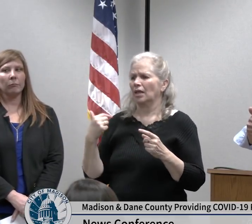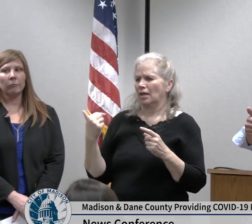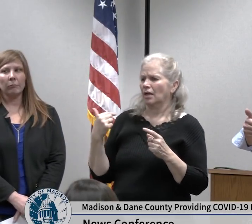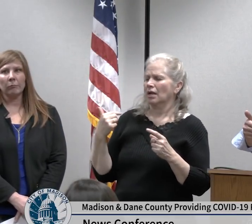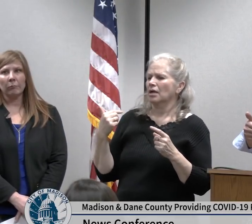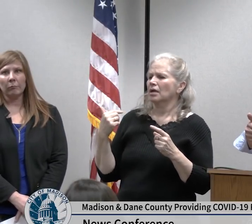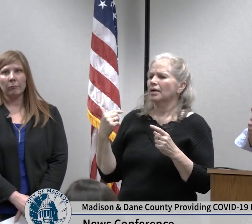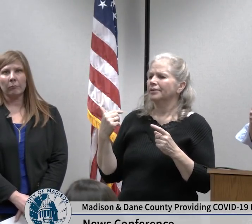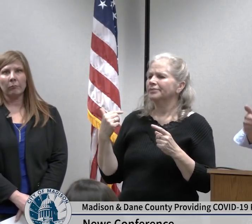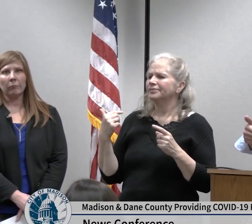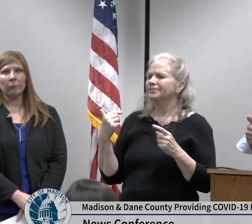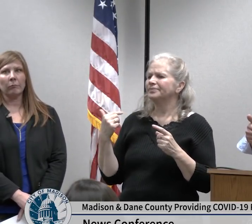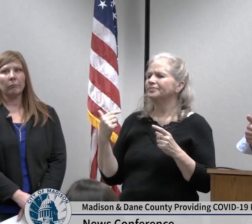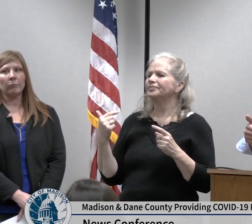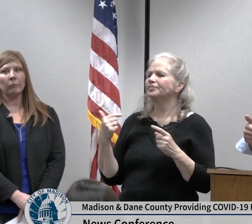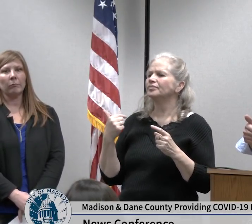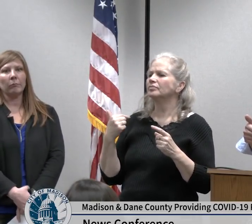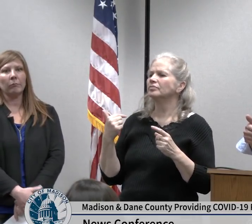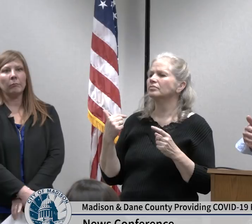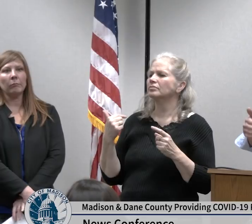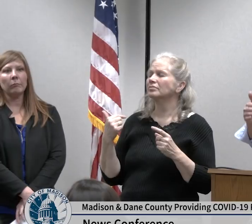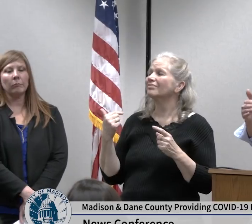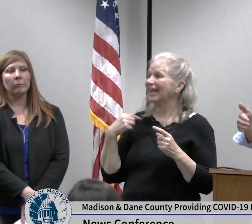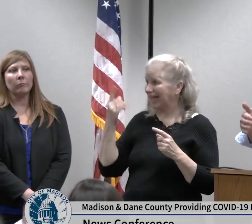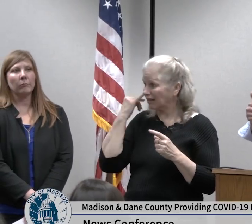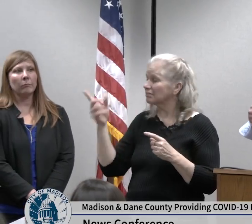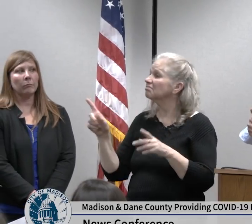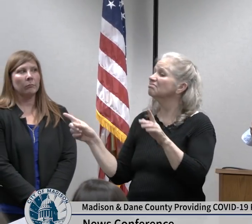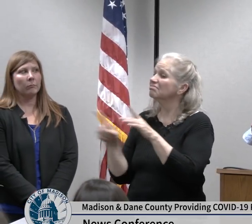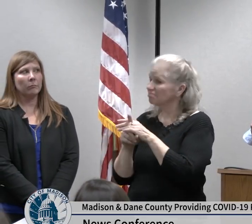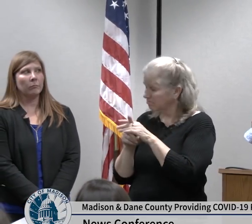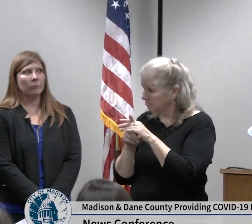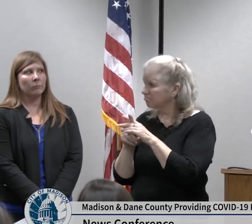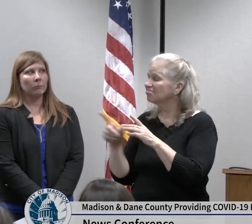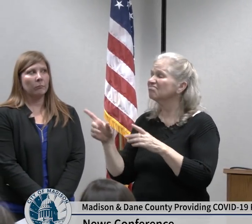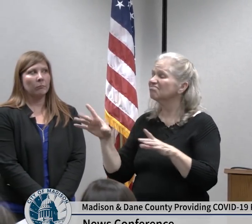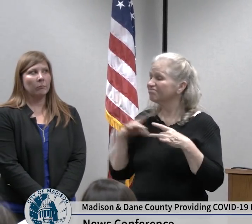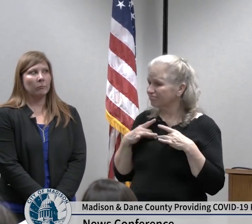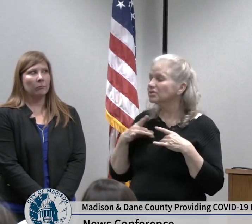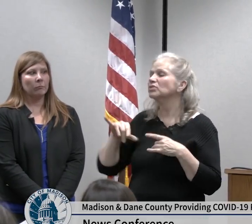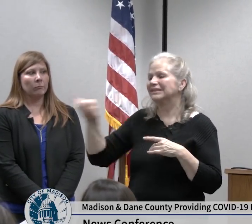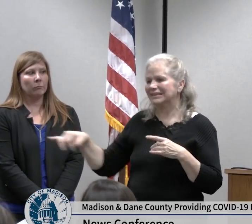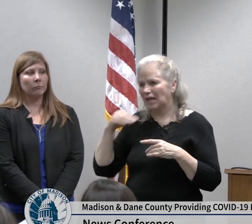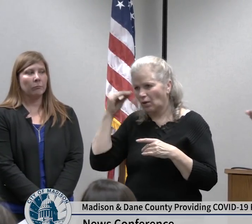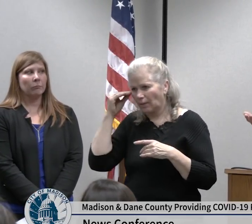to work remotely they're still paid for that if someone chooses to travel as you